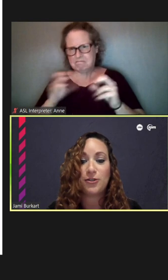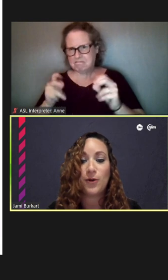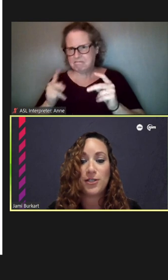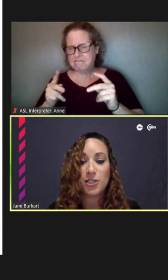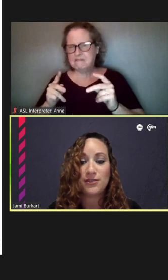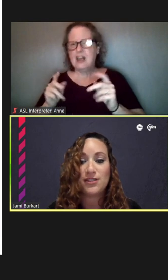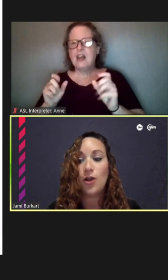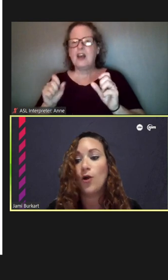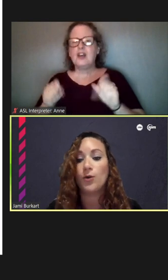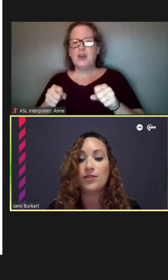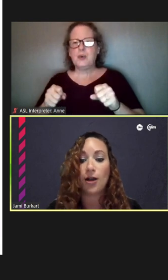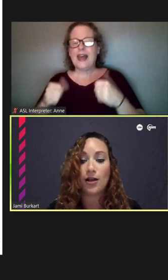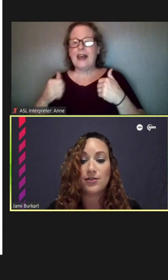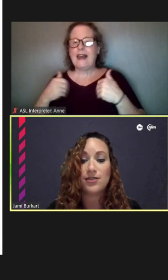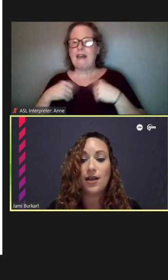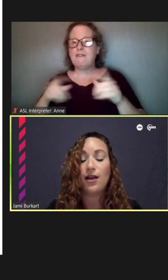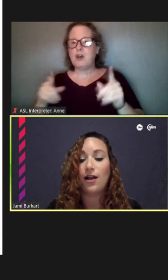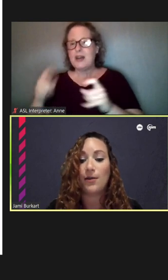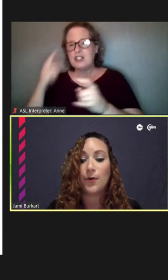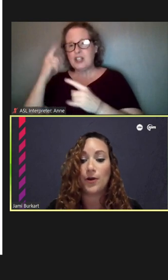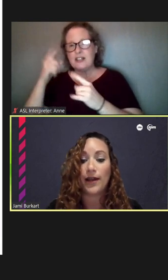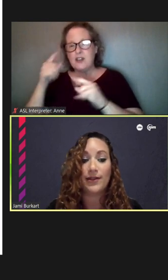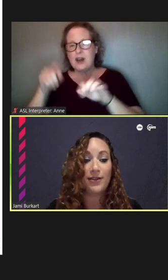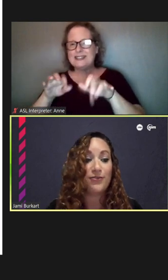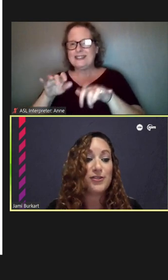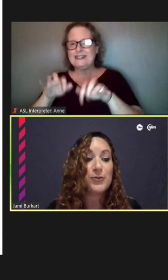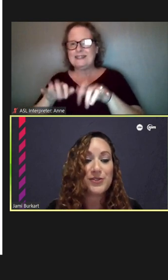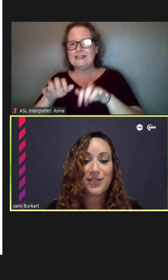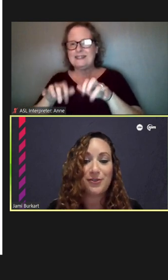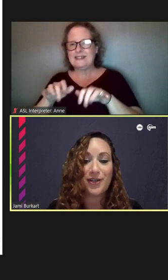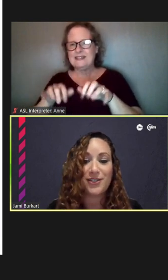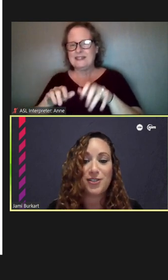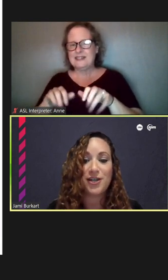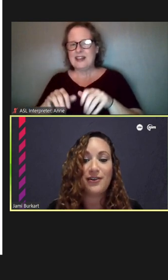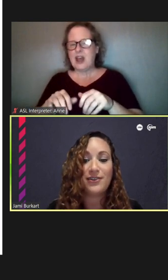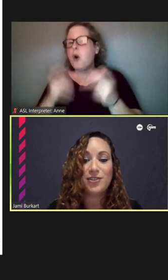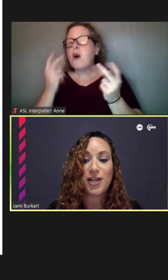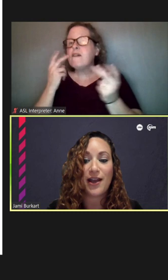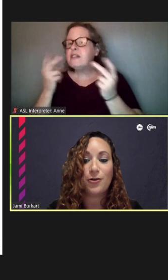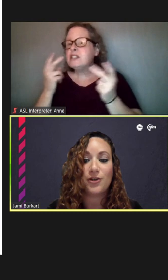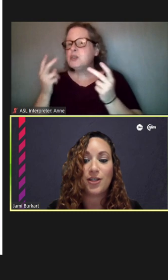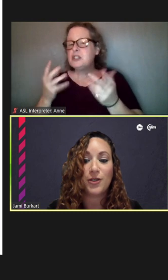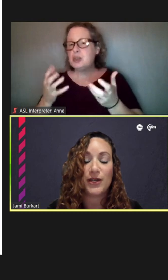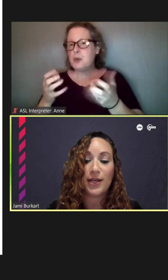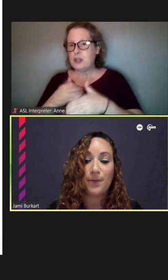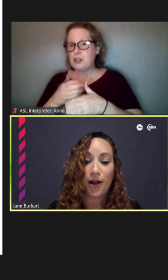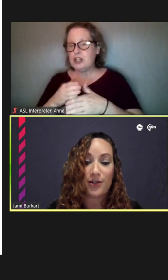your questions or thoughts or any visuals that you'd like to share in the chat or Q&A box.